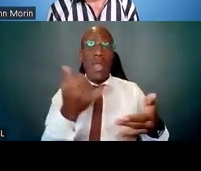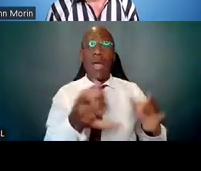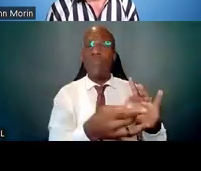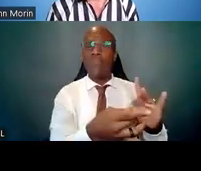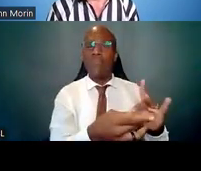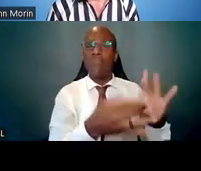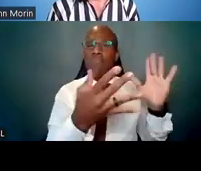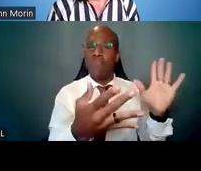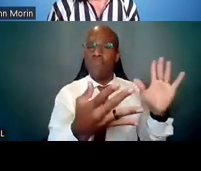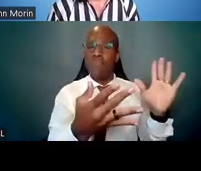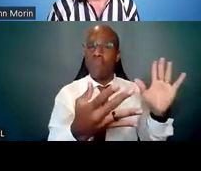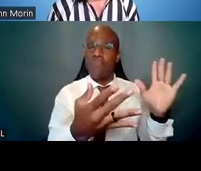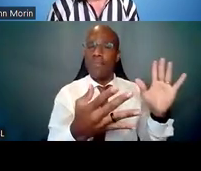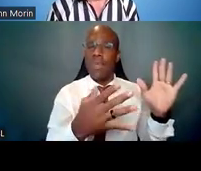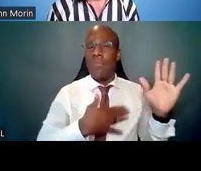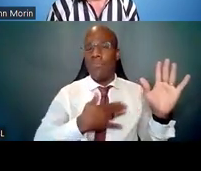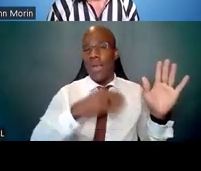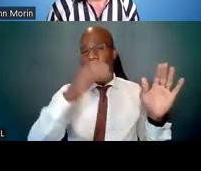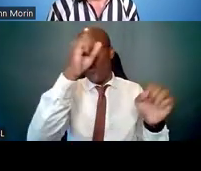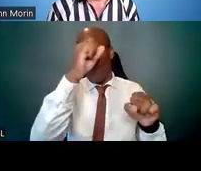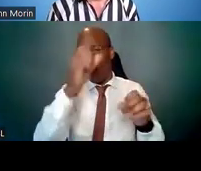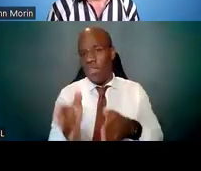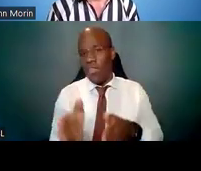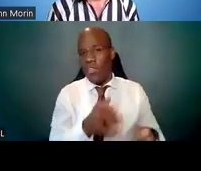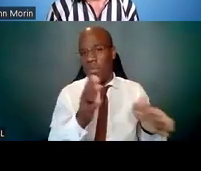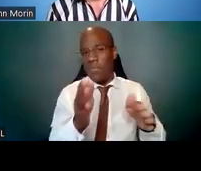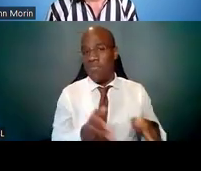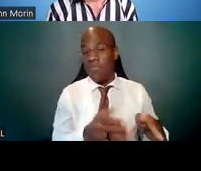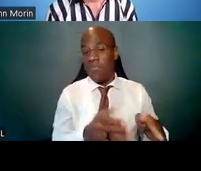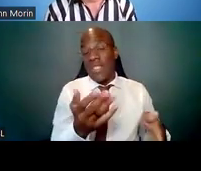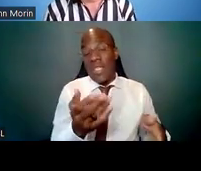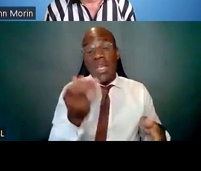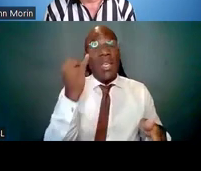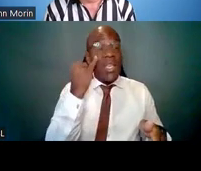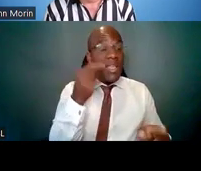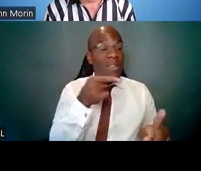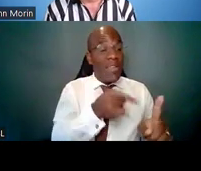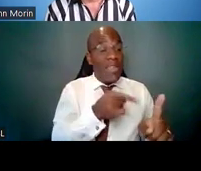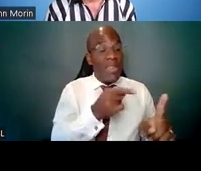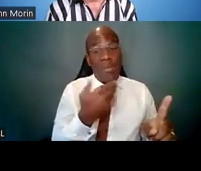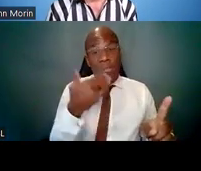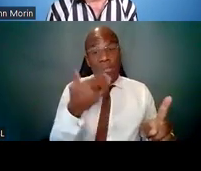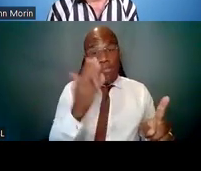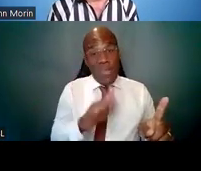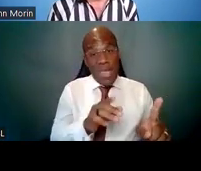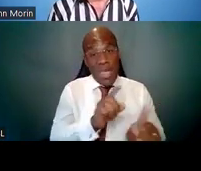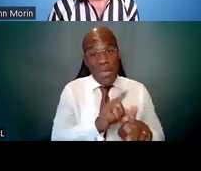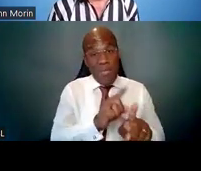If it's a poor mentor, then I think the person in the Q and A had suggested they leave their institution.